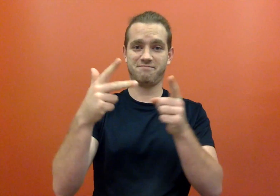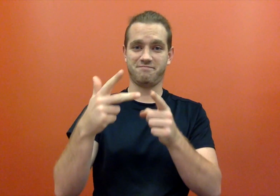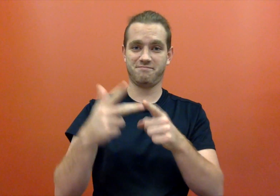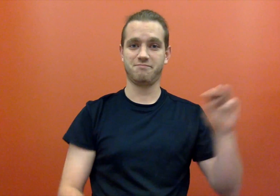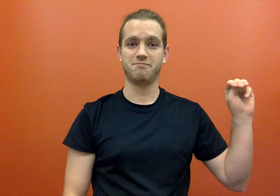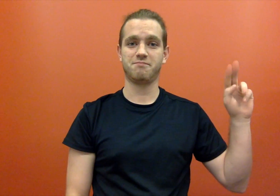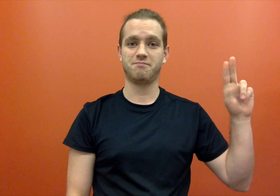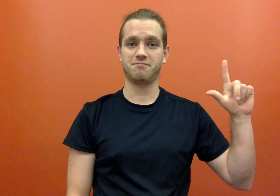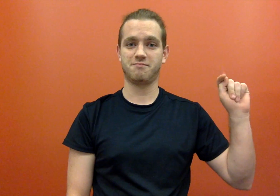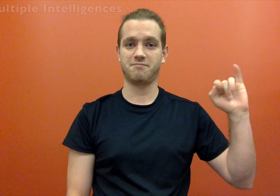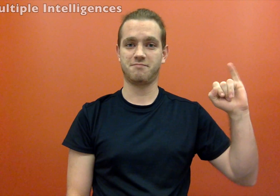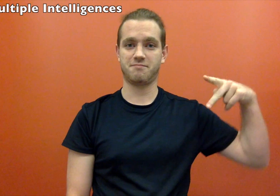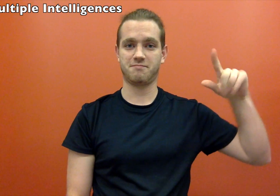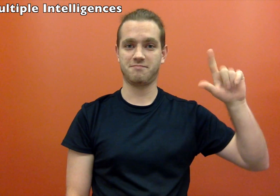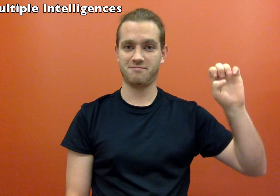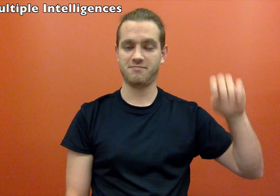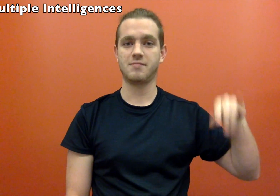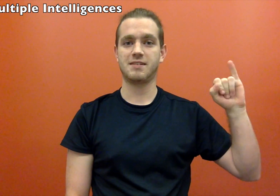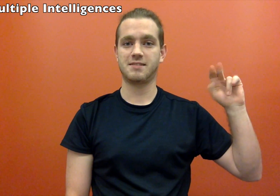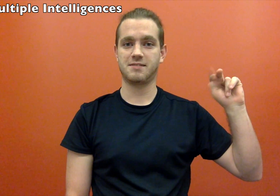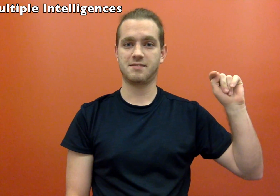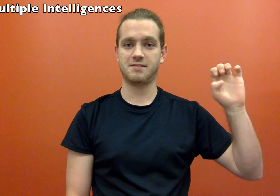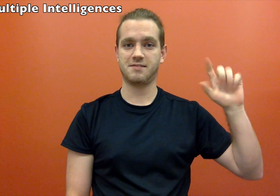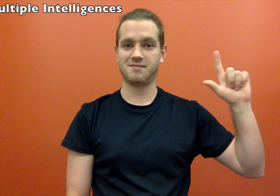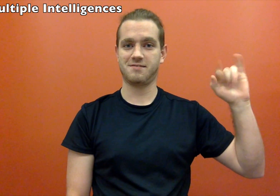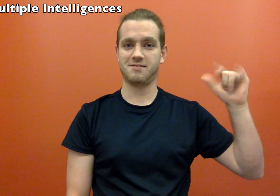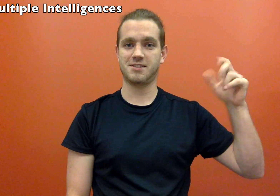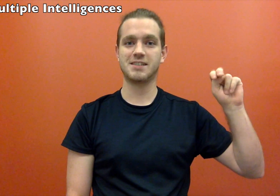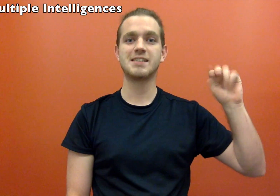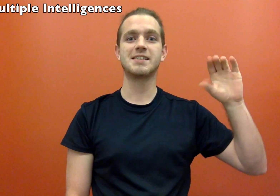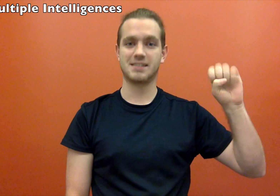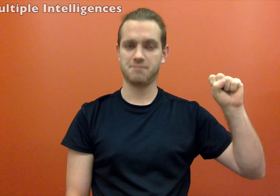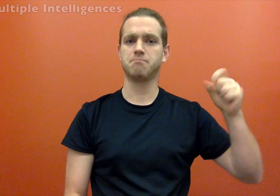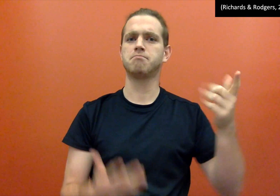The third method is Multiple Intelligence.